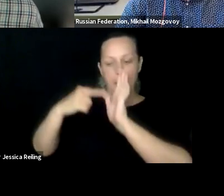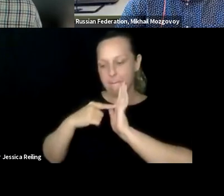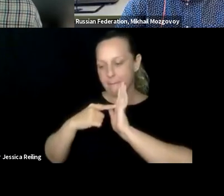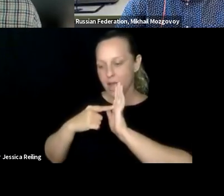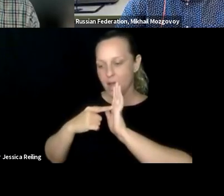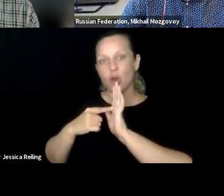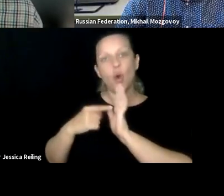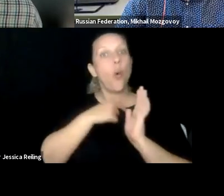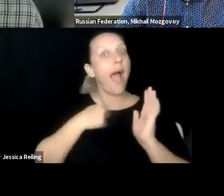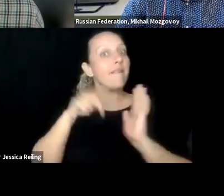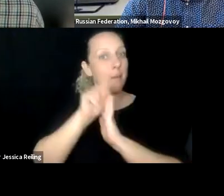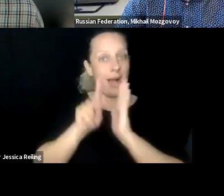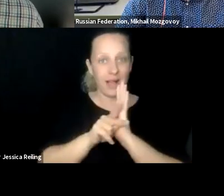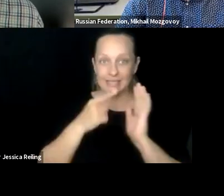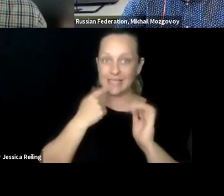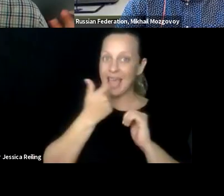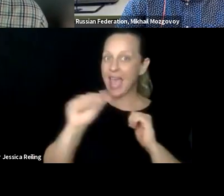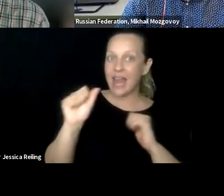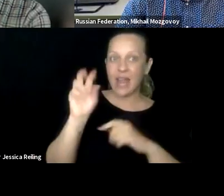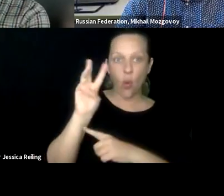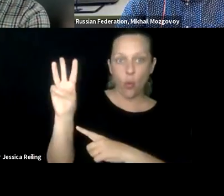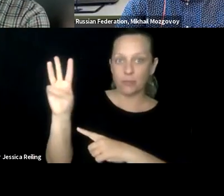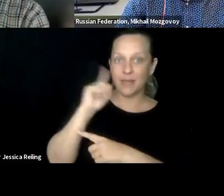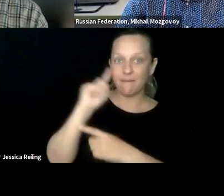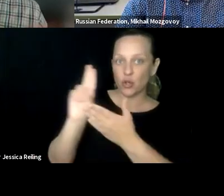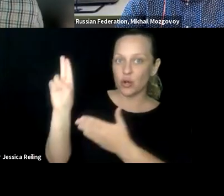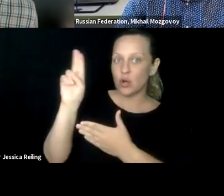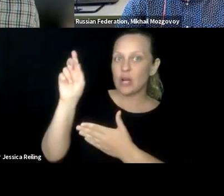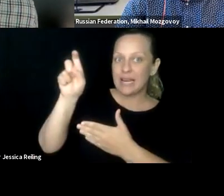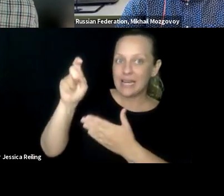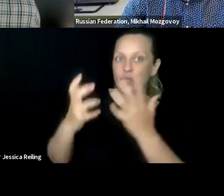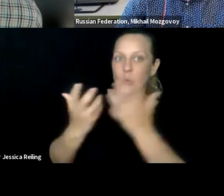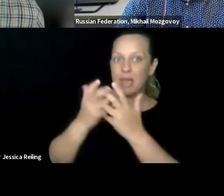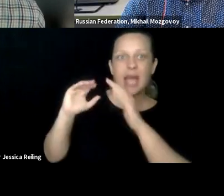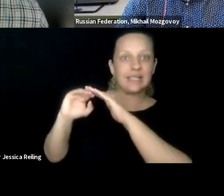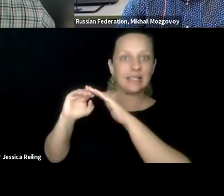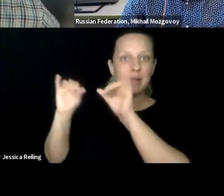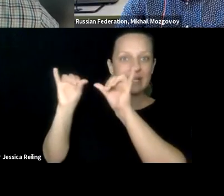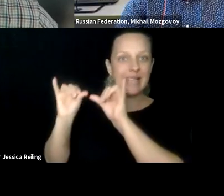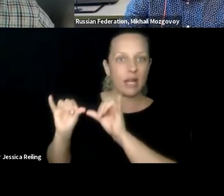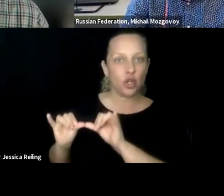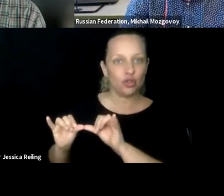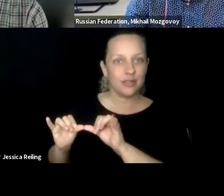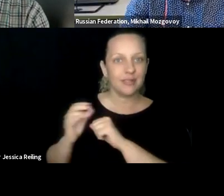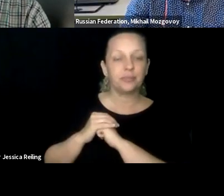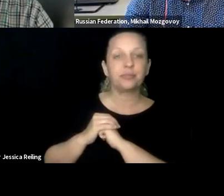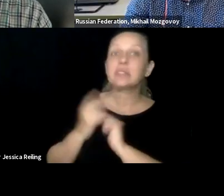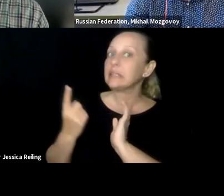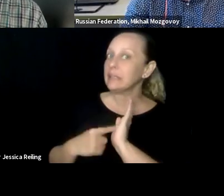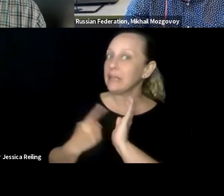top-down, our institutional leaders have set a wonderful model tone. We have a policy that says any website for